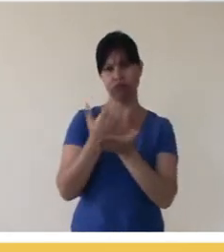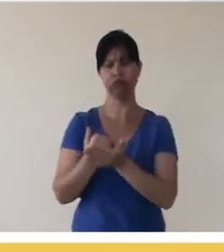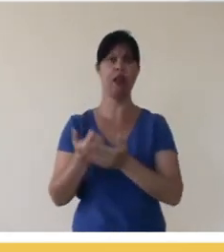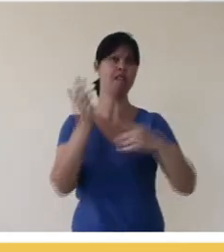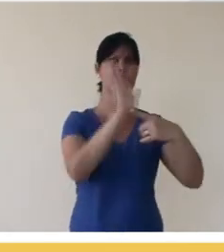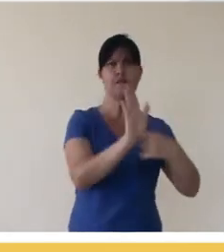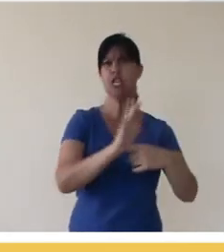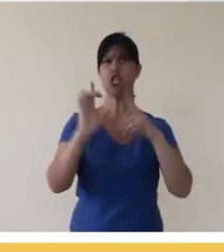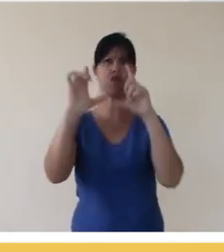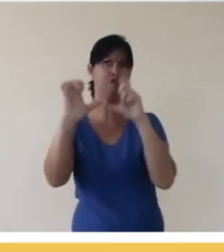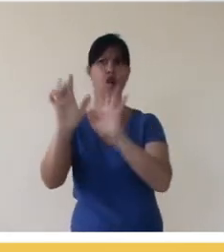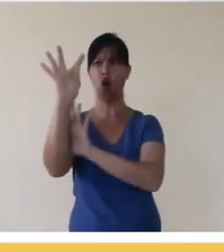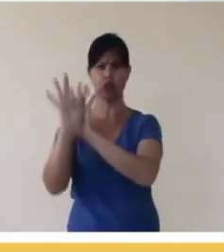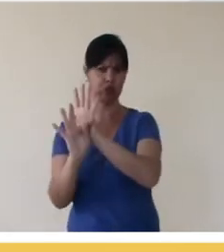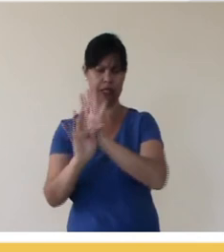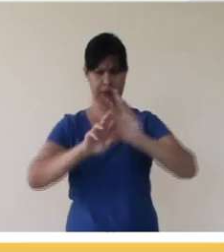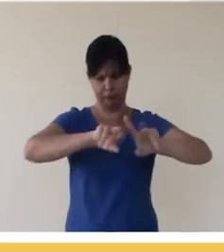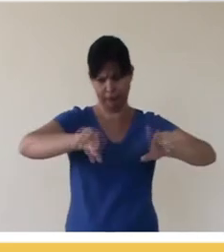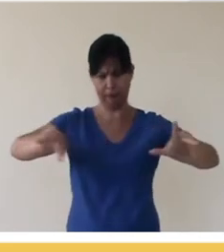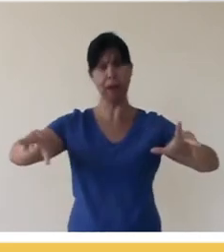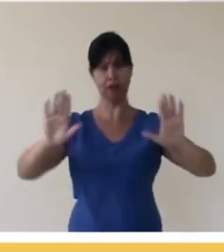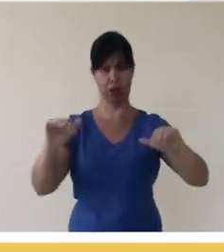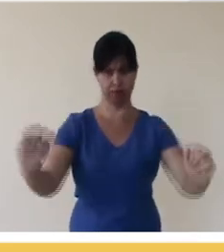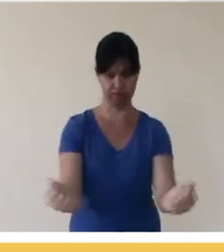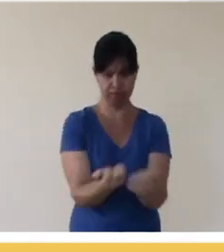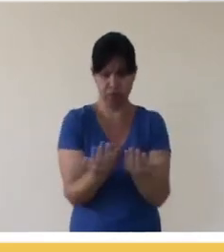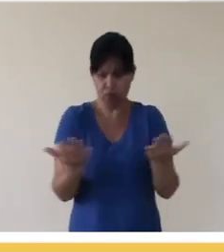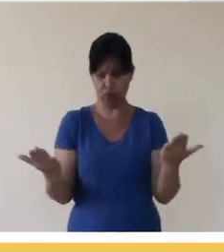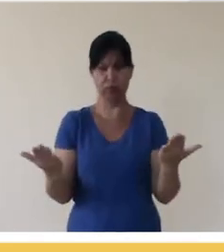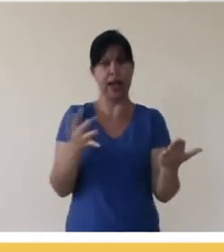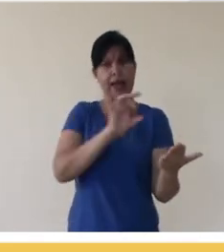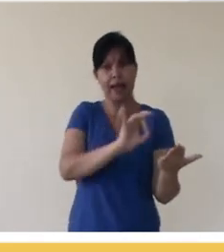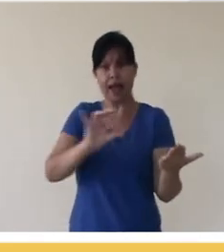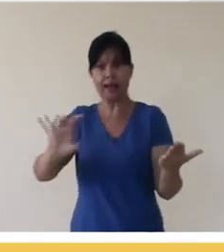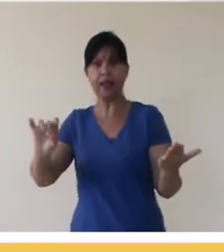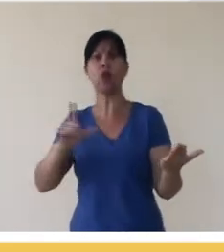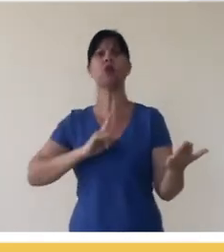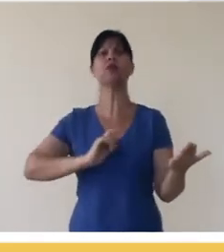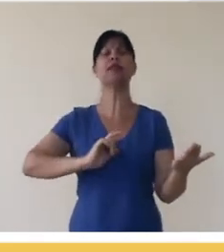downloaded, some photos, a video, a text, a series of things and each one has different